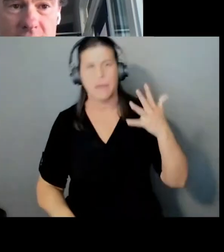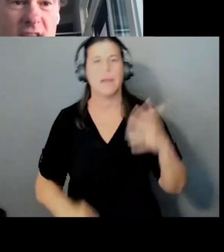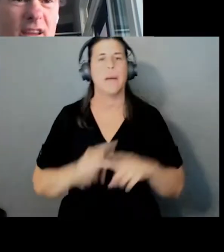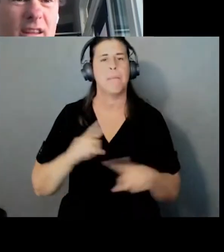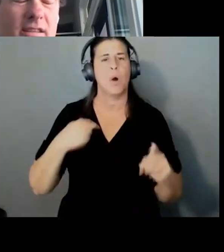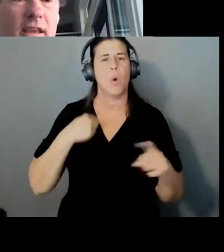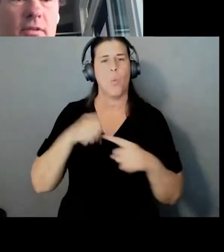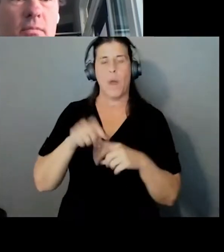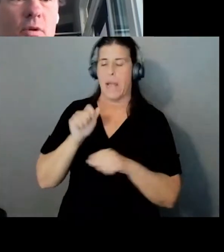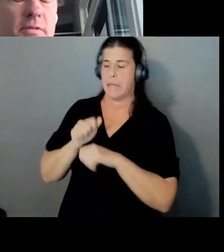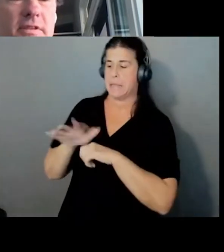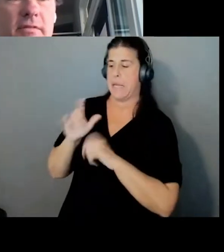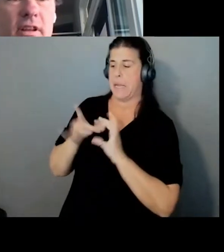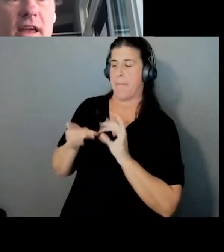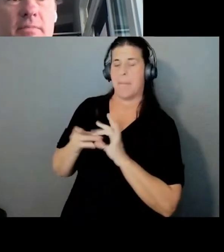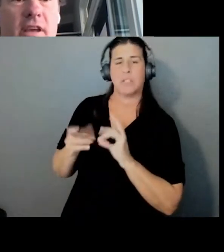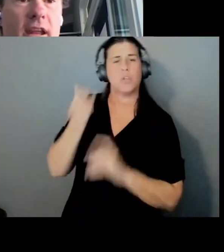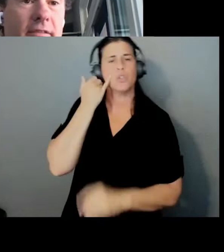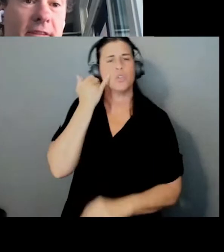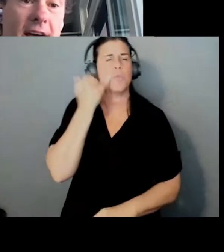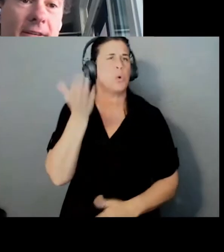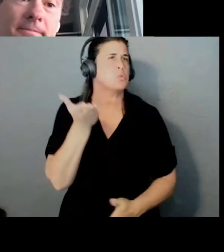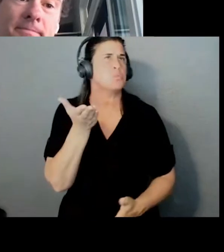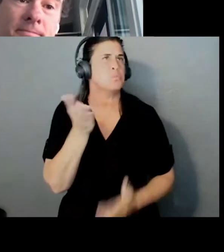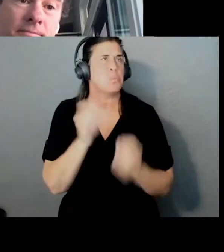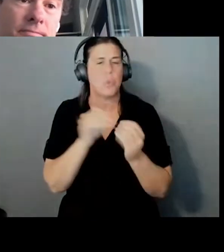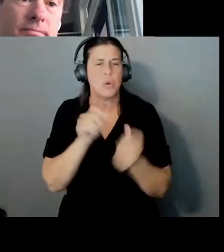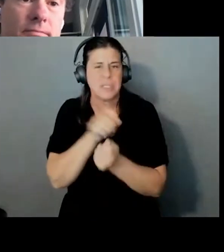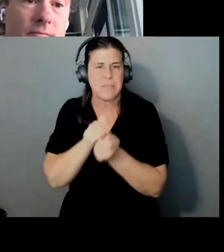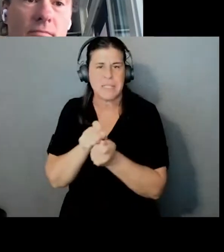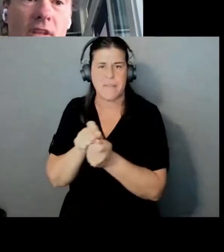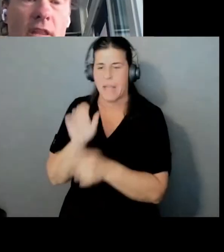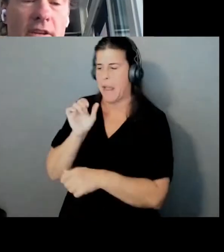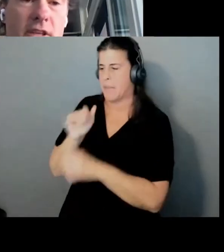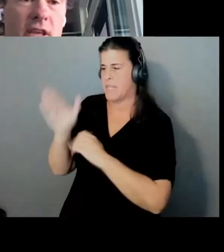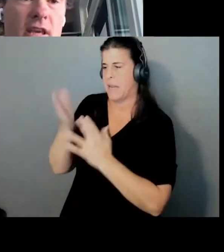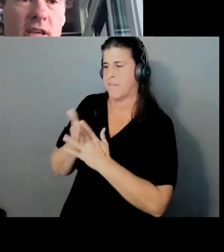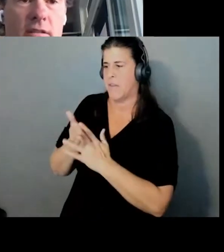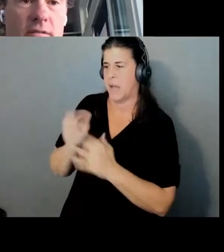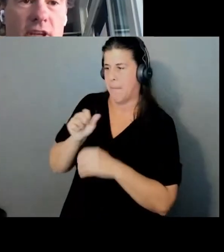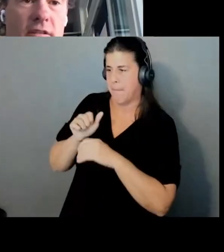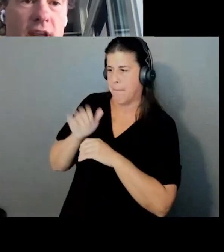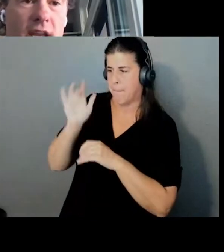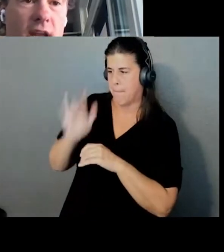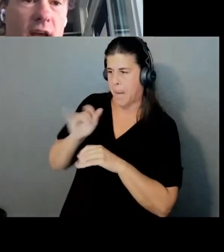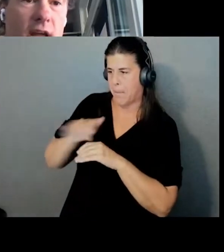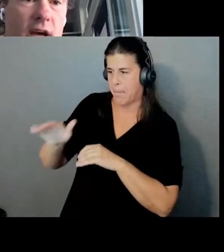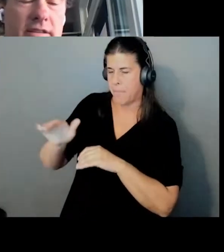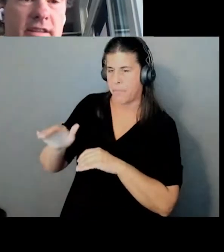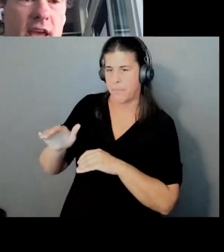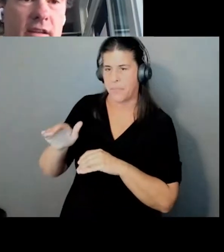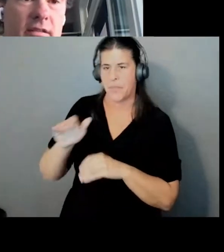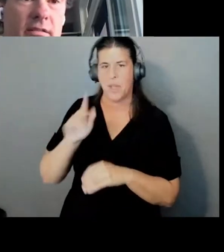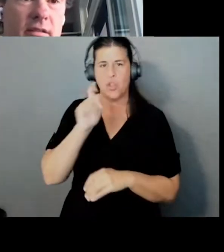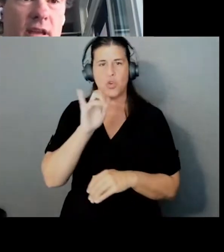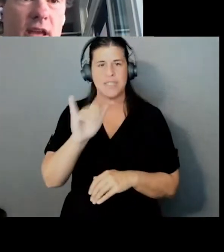let's say even more specifically I'm sending a file, there's a key generated on send,